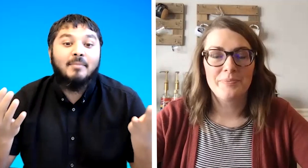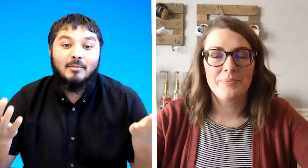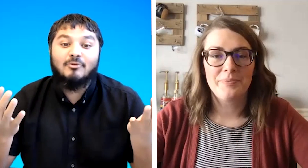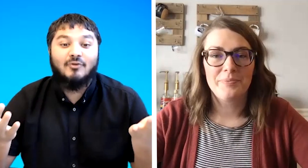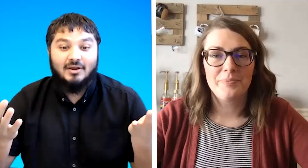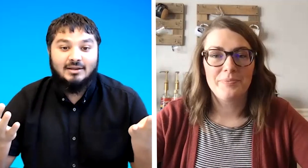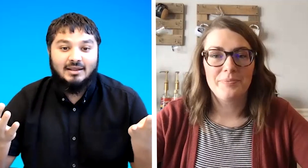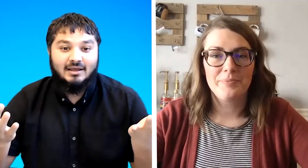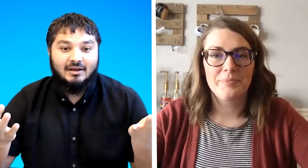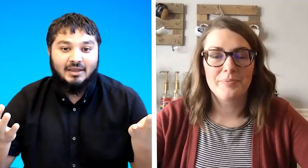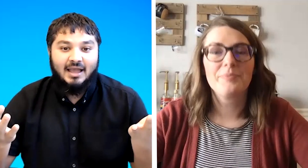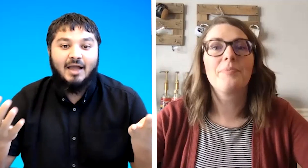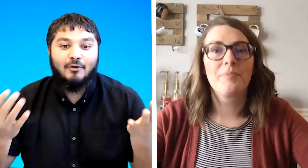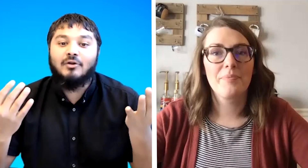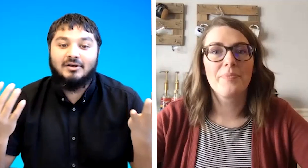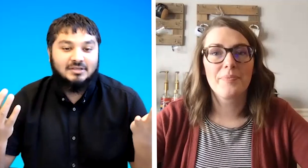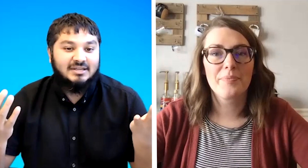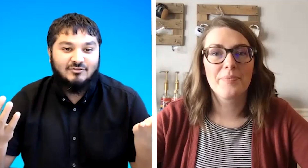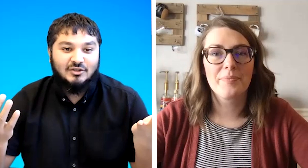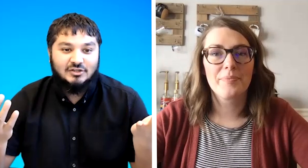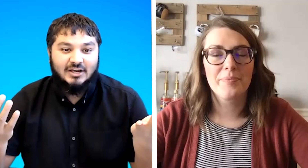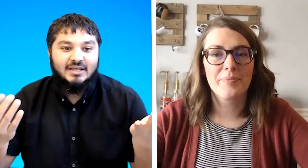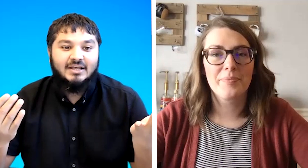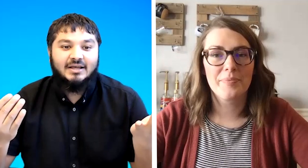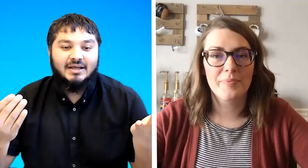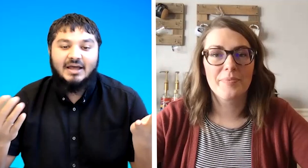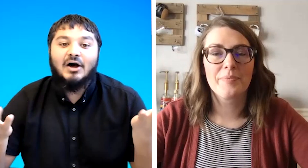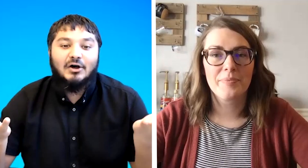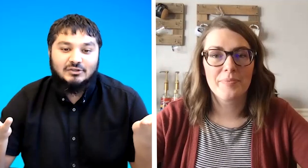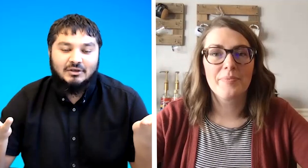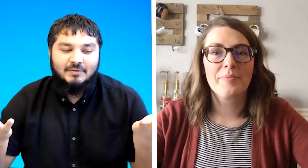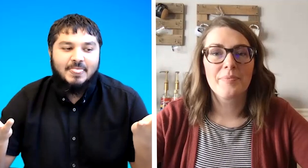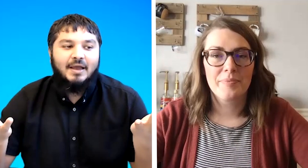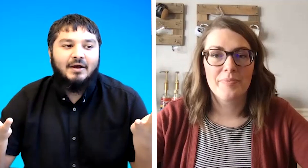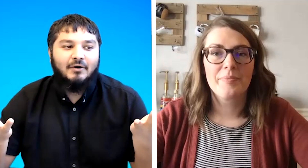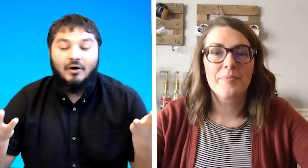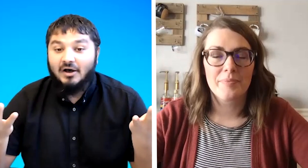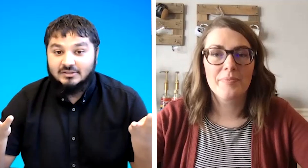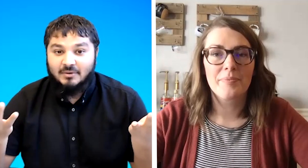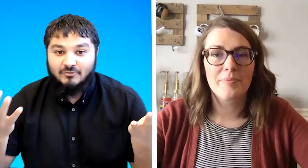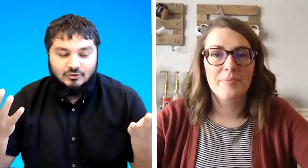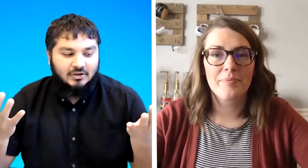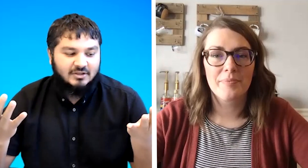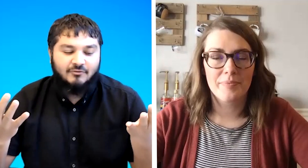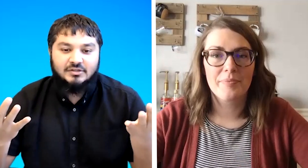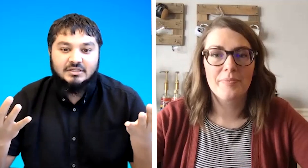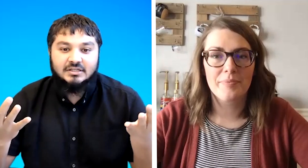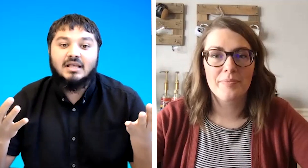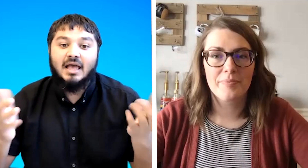able to find it okay i could ask a deaf teacher and ask her or ask him i've got several teachers